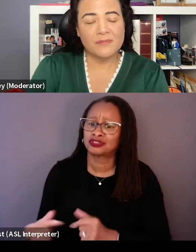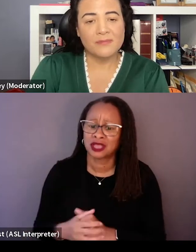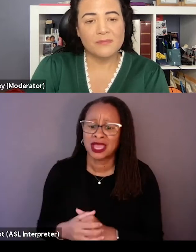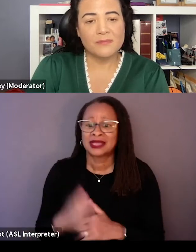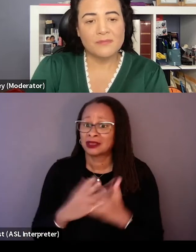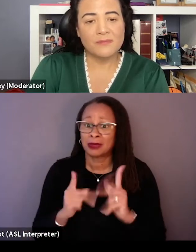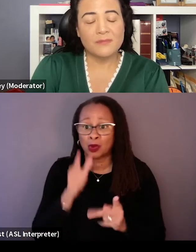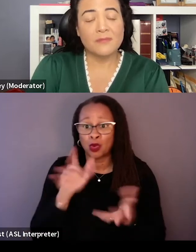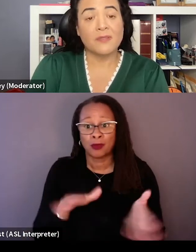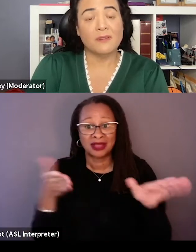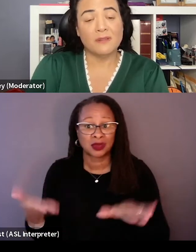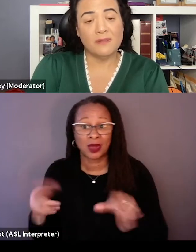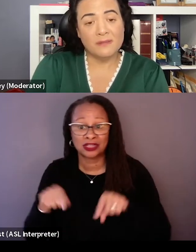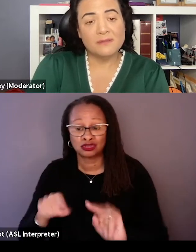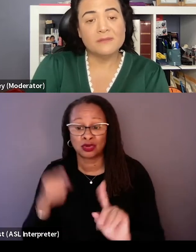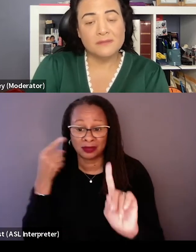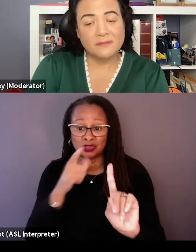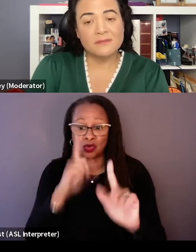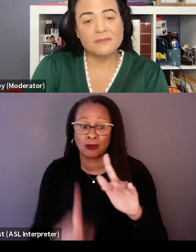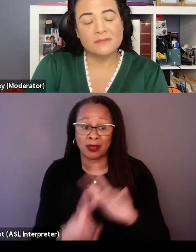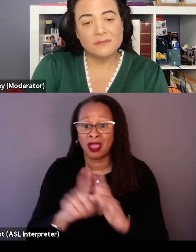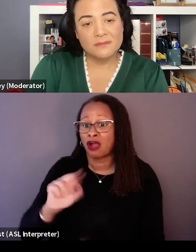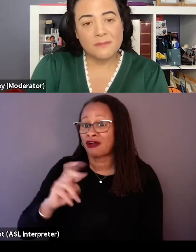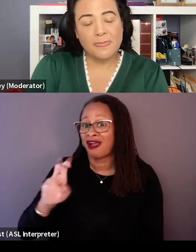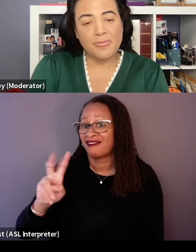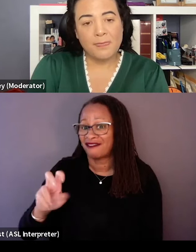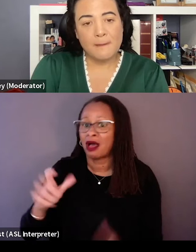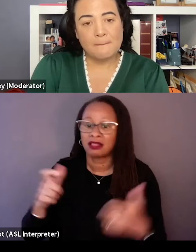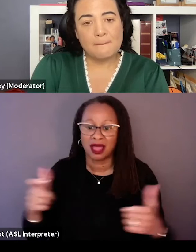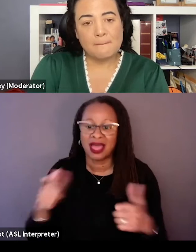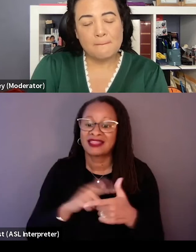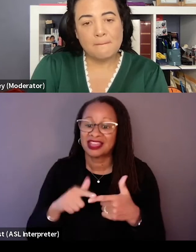during this mission who pop up in the archival a lot, but then you have interviewees and their '70s